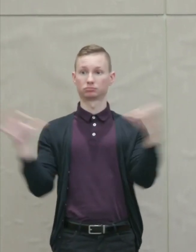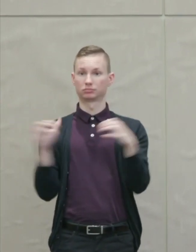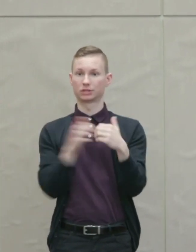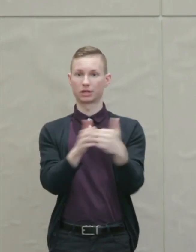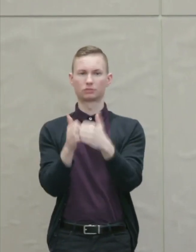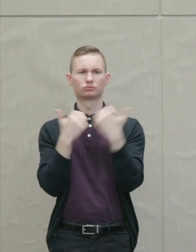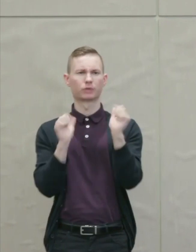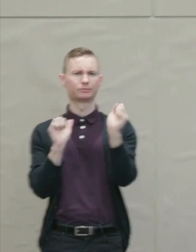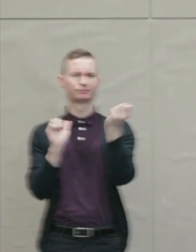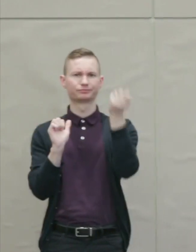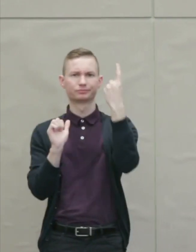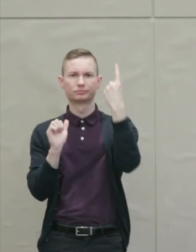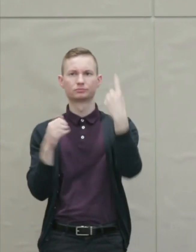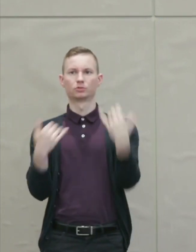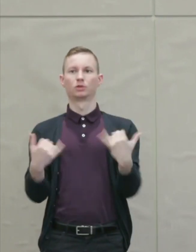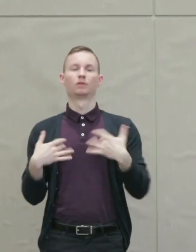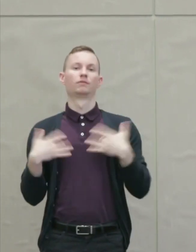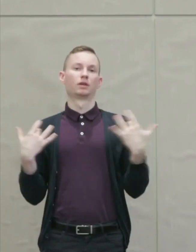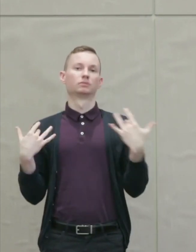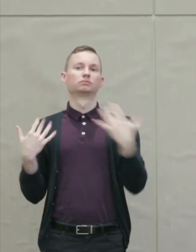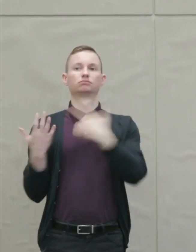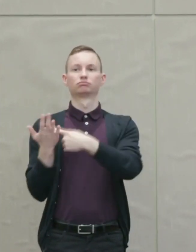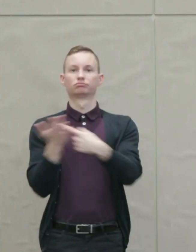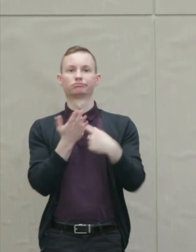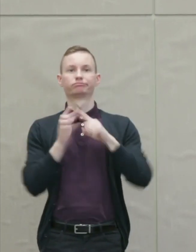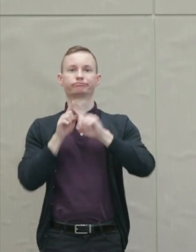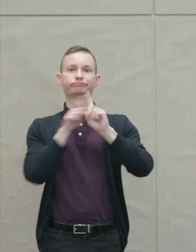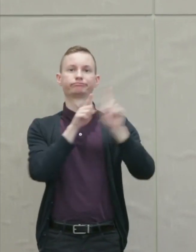understand current events and talk about issues.